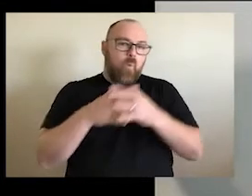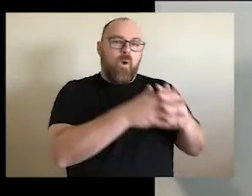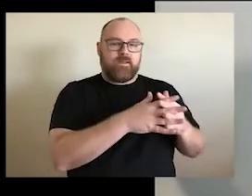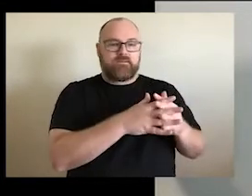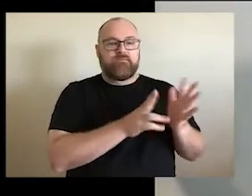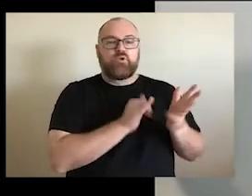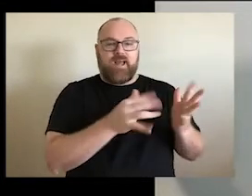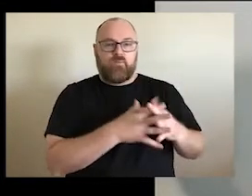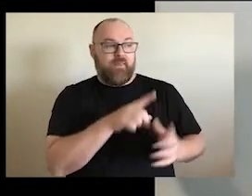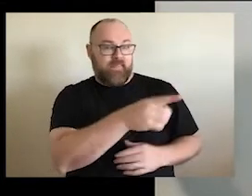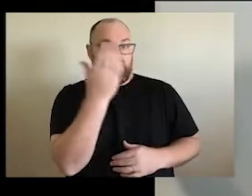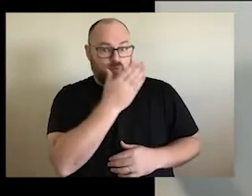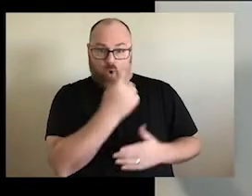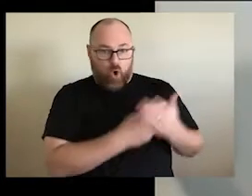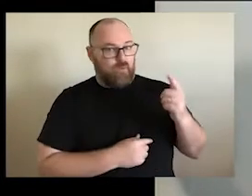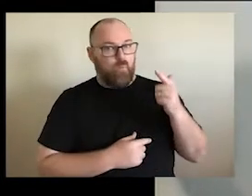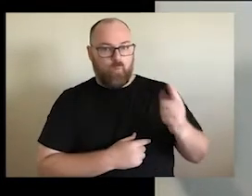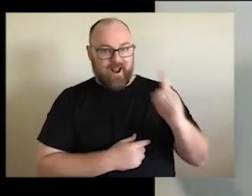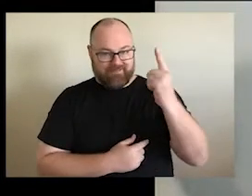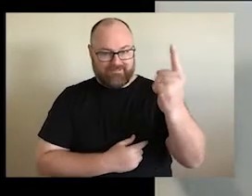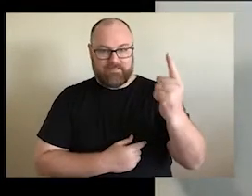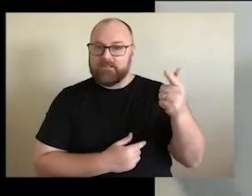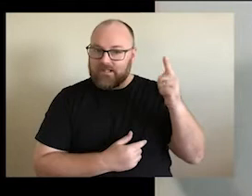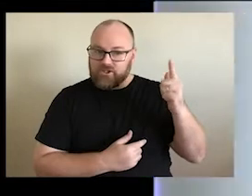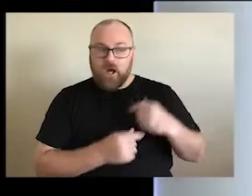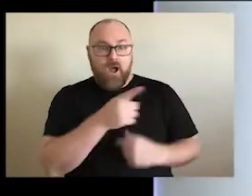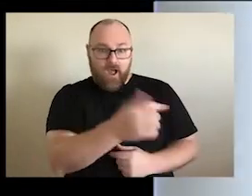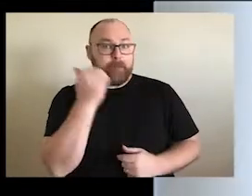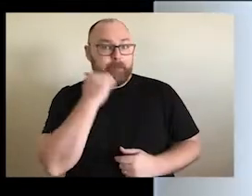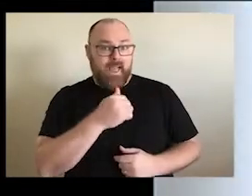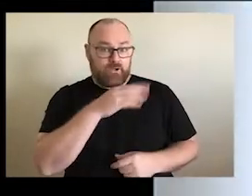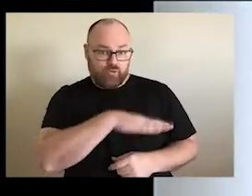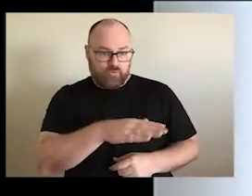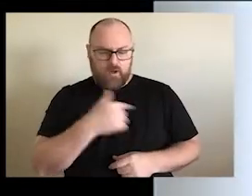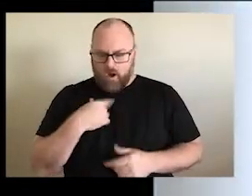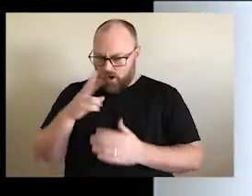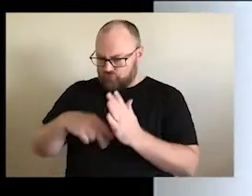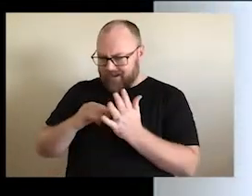I went to one teacher school and there are black children there and it wasn't until I read Sally Morgan's